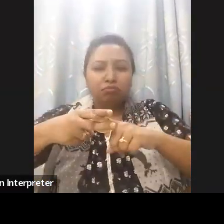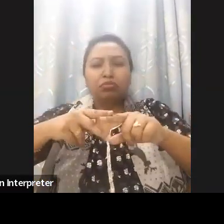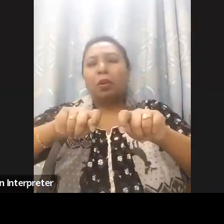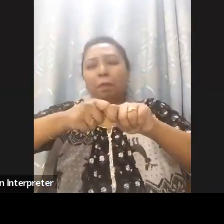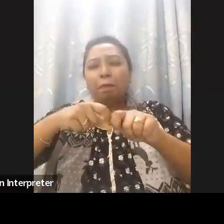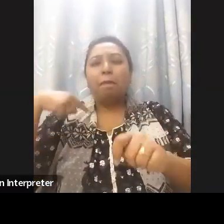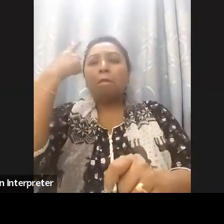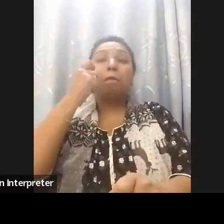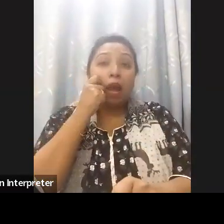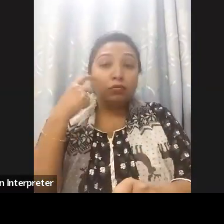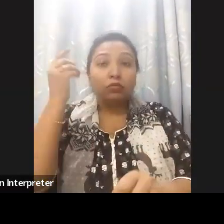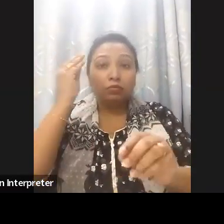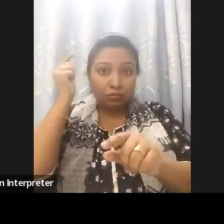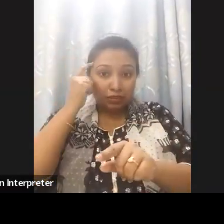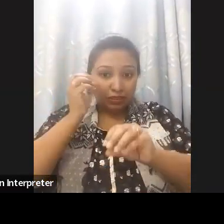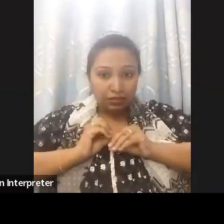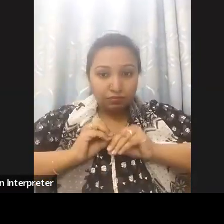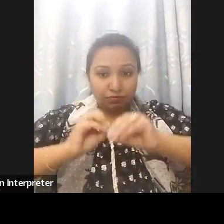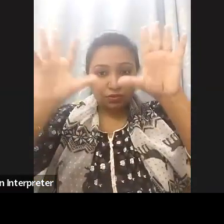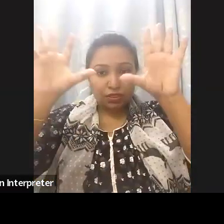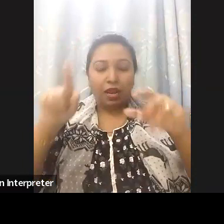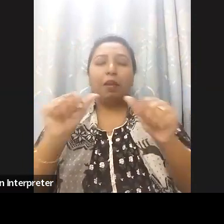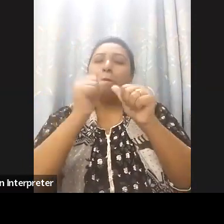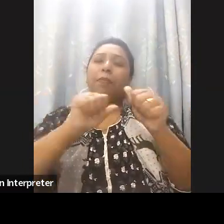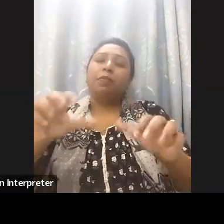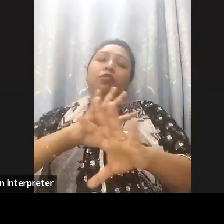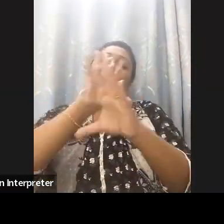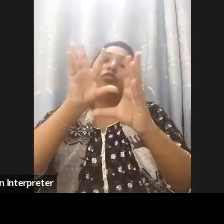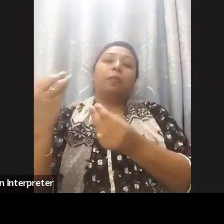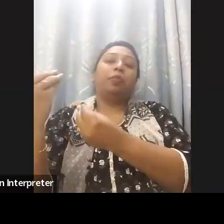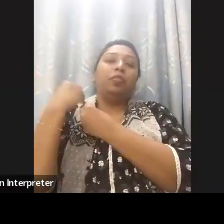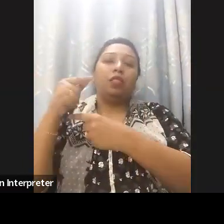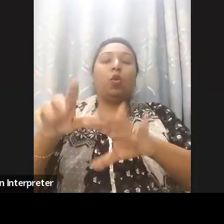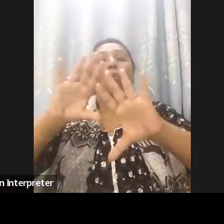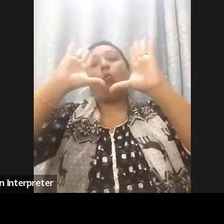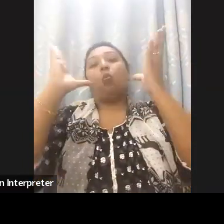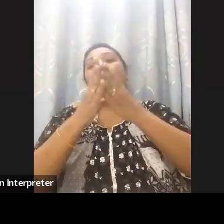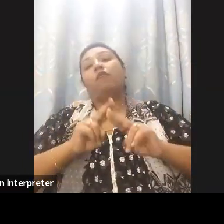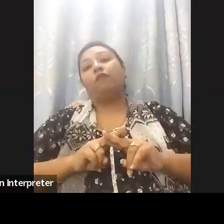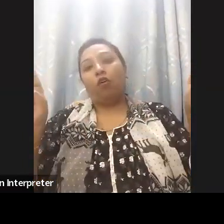advocating for the rights of the individual with disability worldwide. And thank you for that. Over